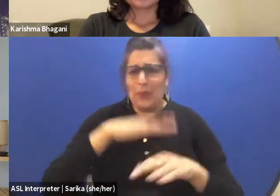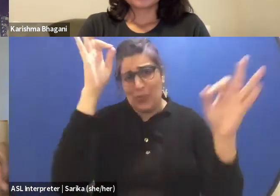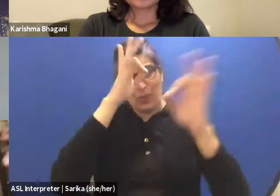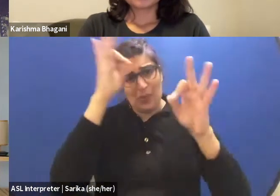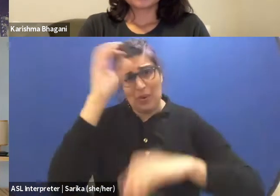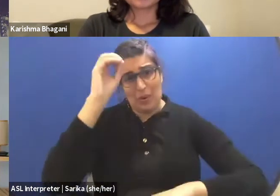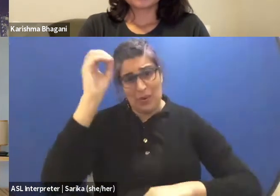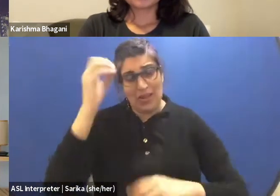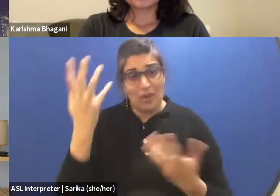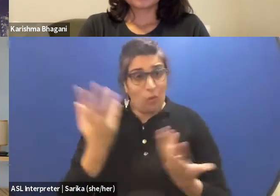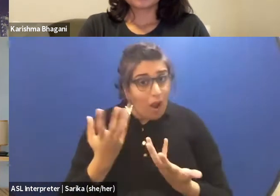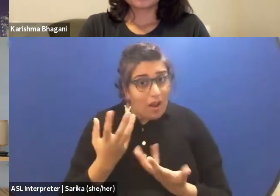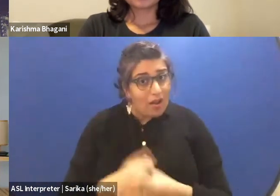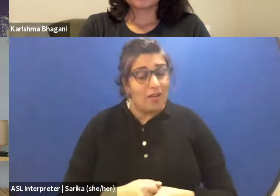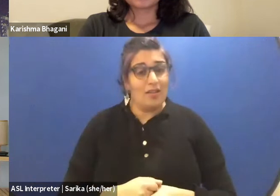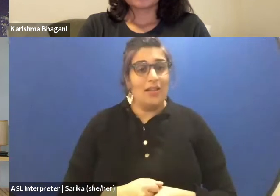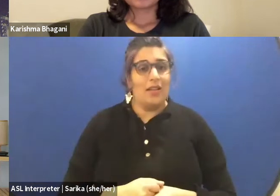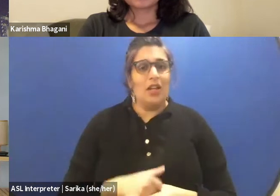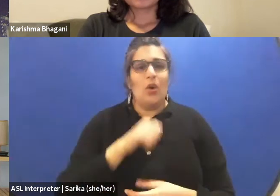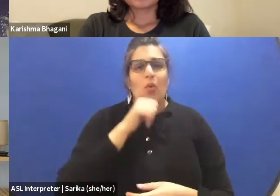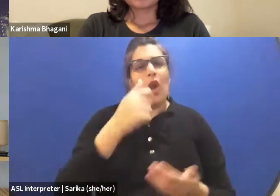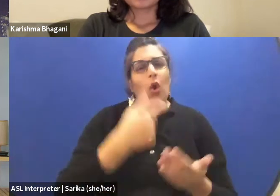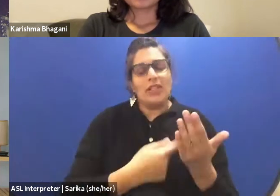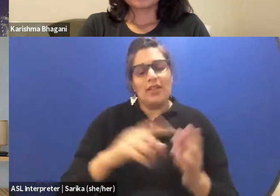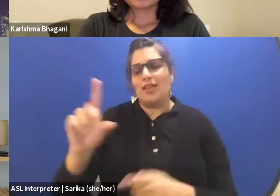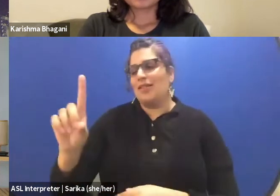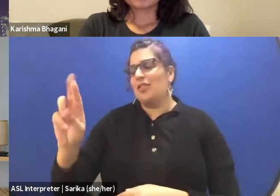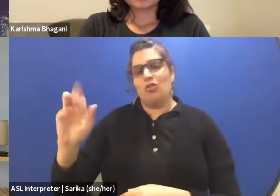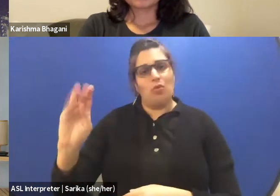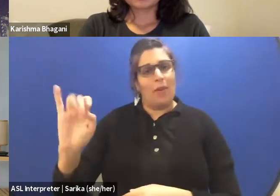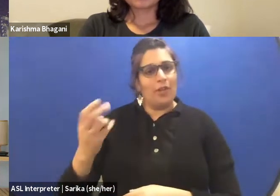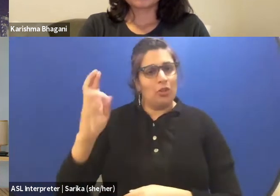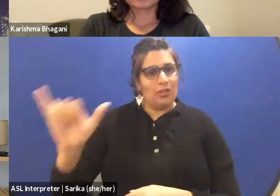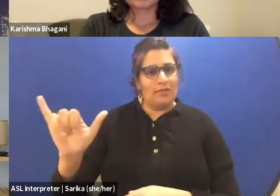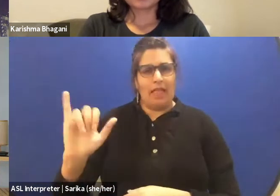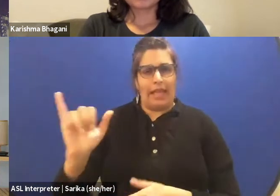we don't talk about the dramaturgy in that sense on the continent,